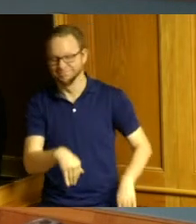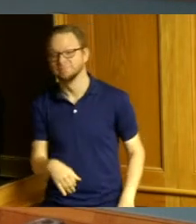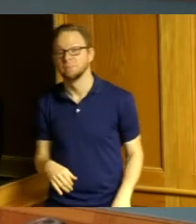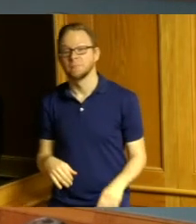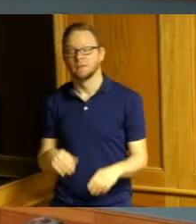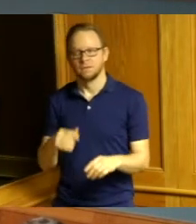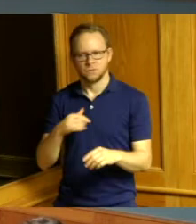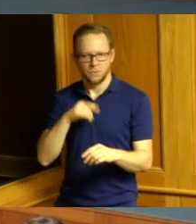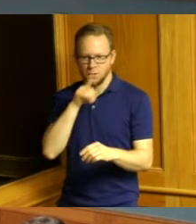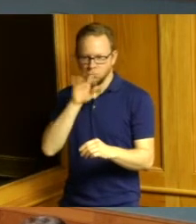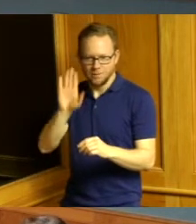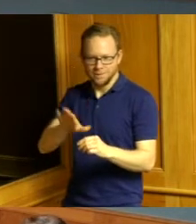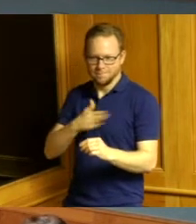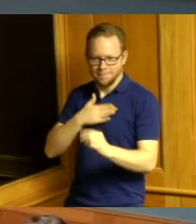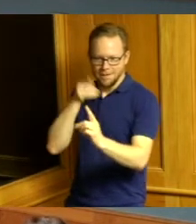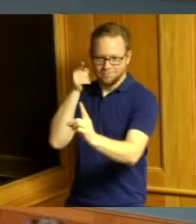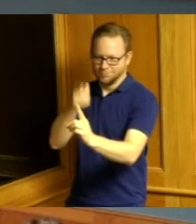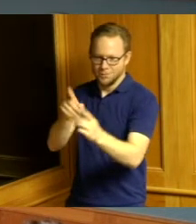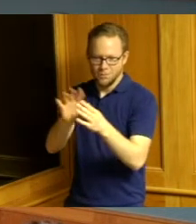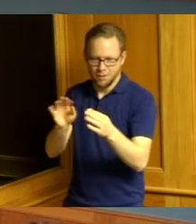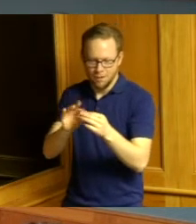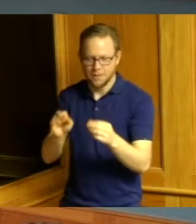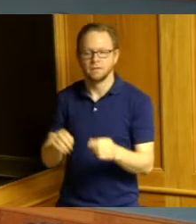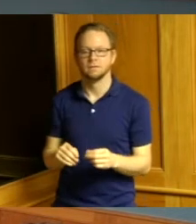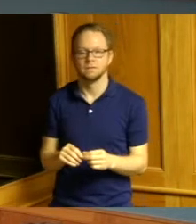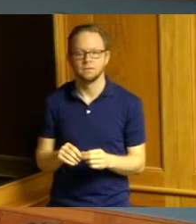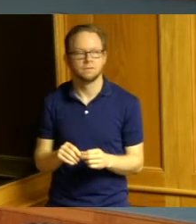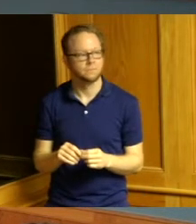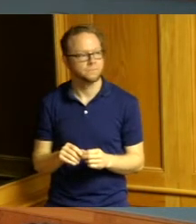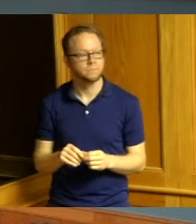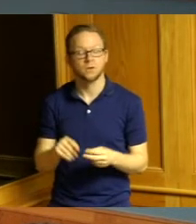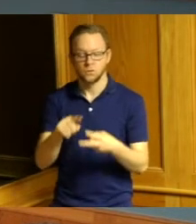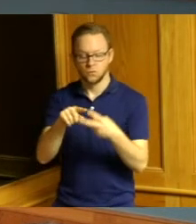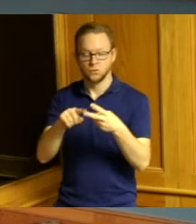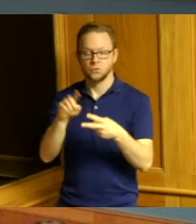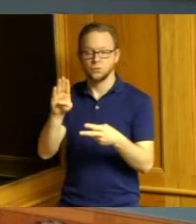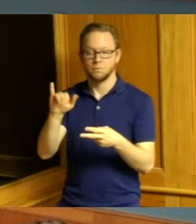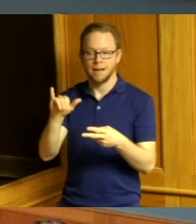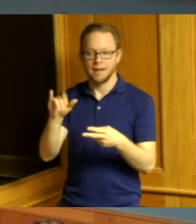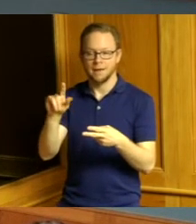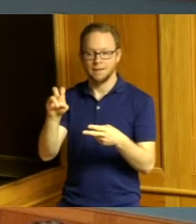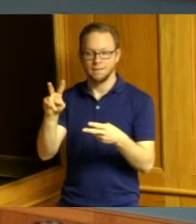my my comment for today I do have two vi leave items I'm going to with your indulgence I'm